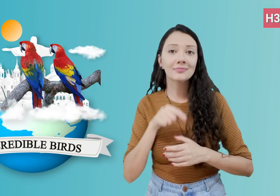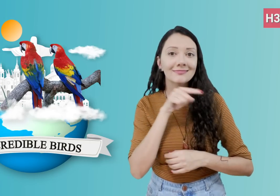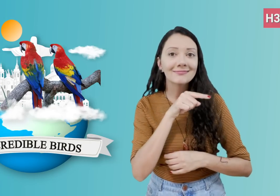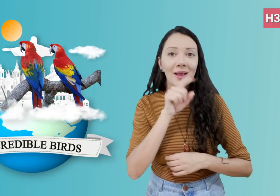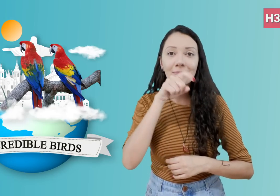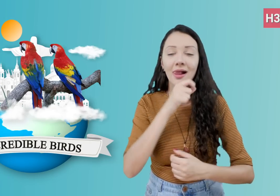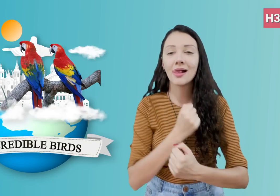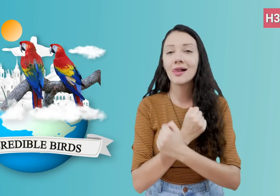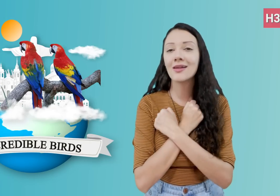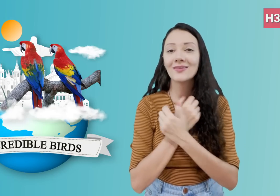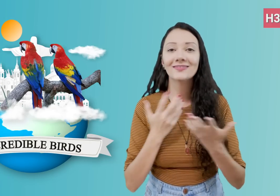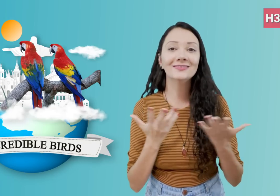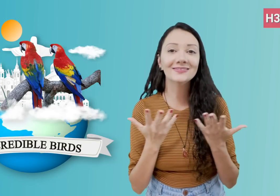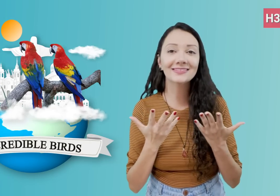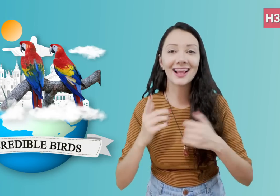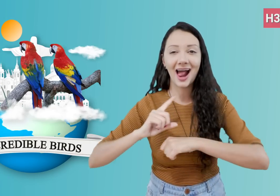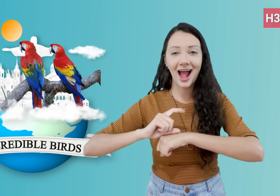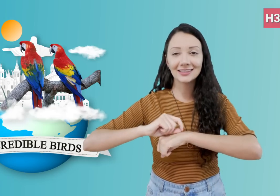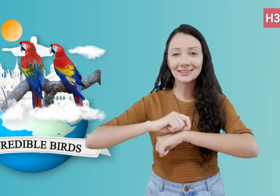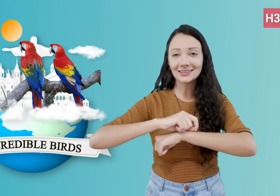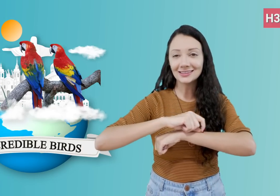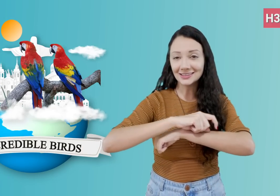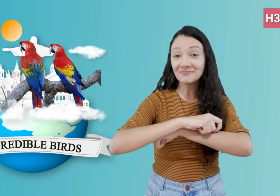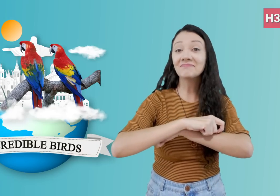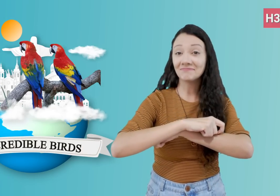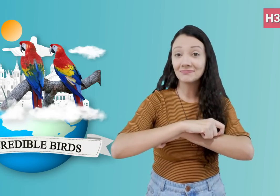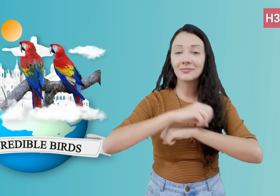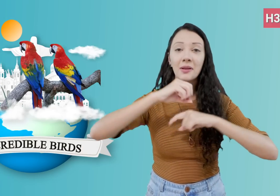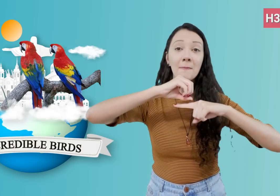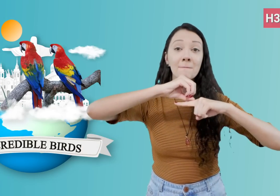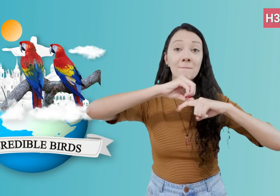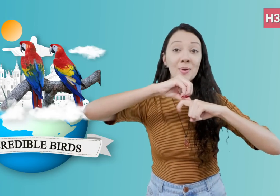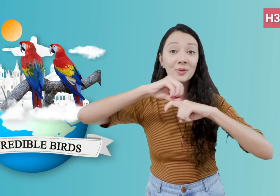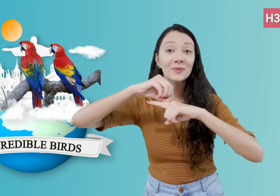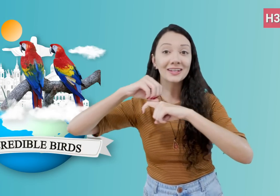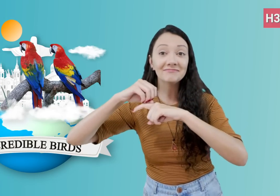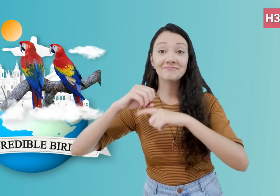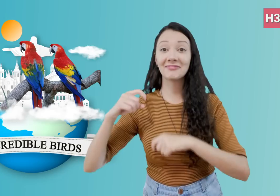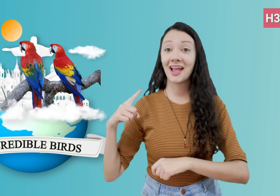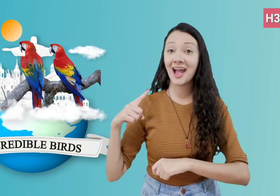They also love to eat